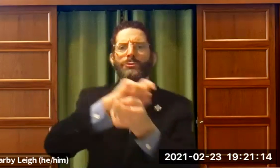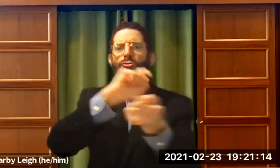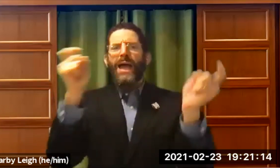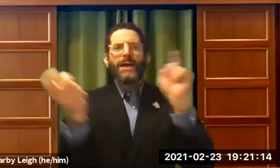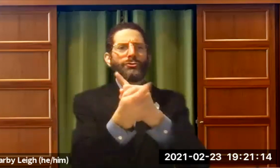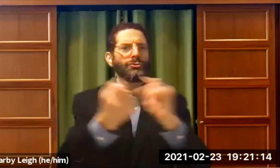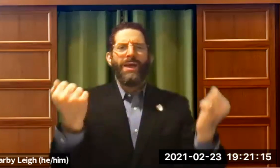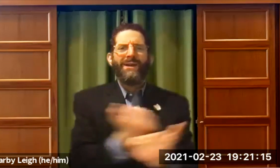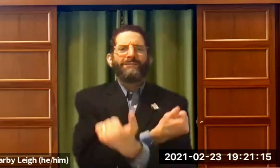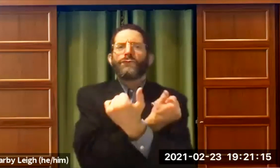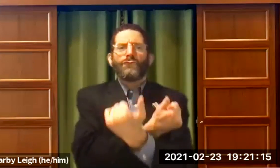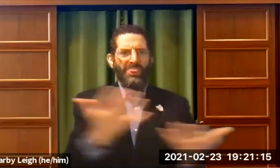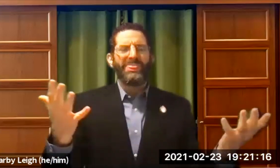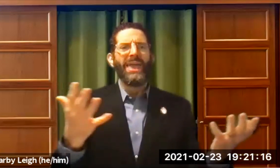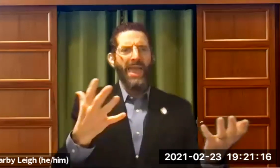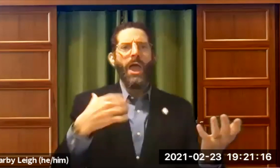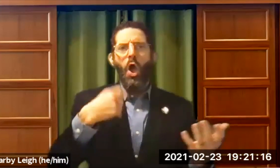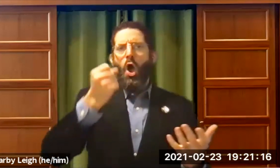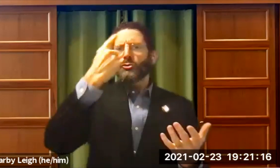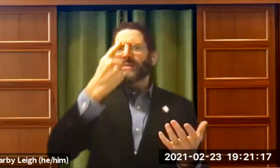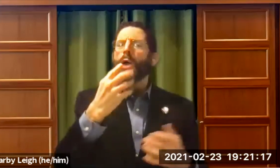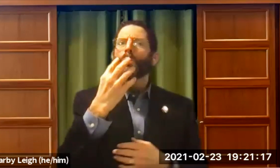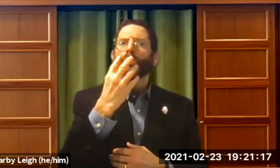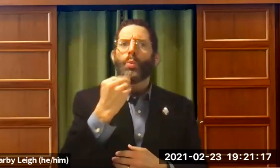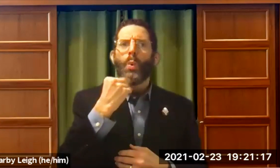it was a very powerful life changing experience